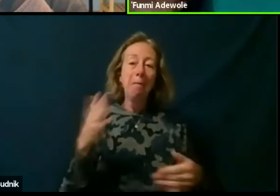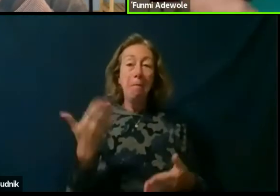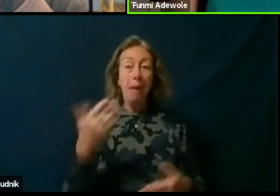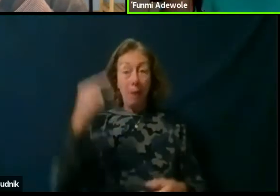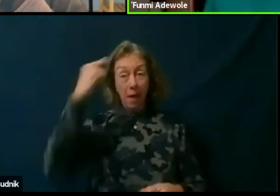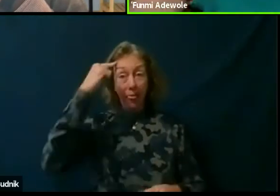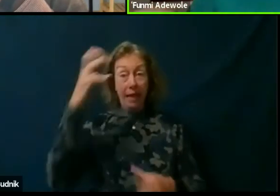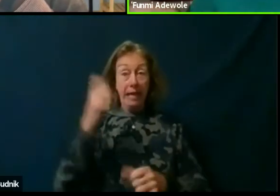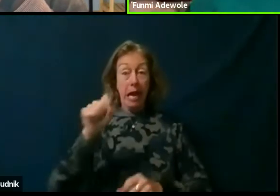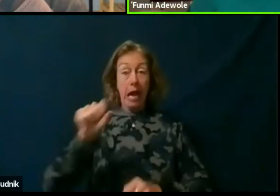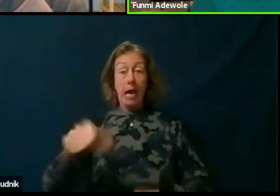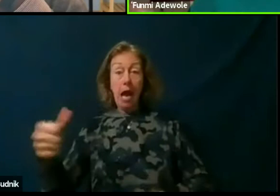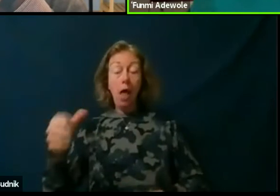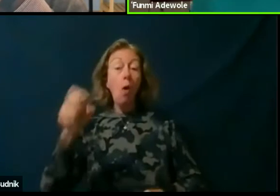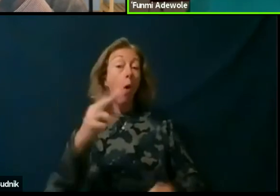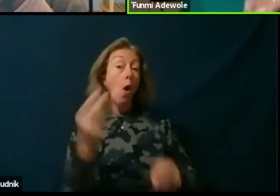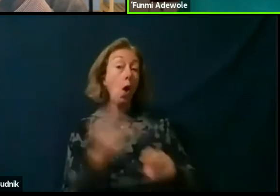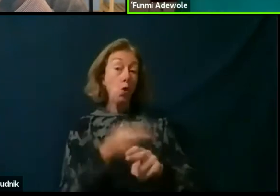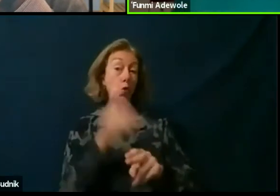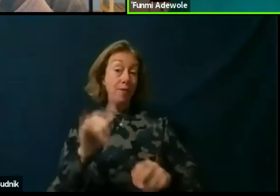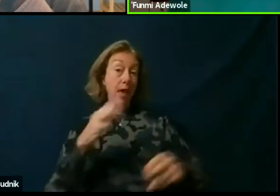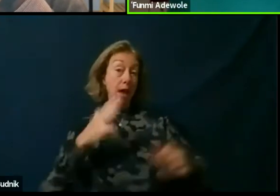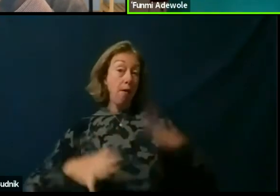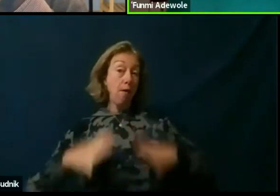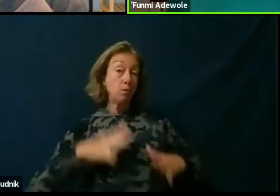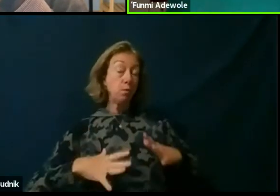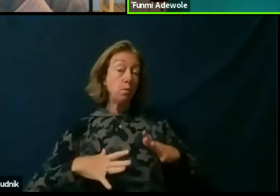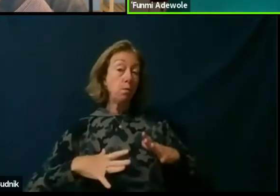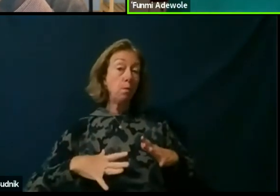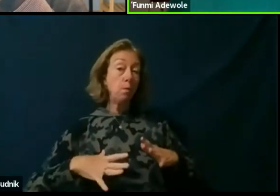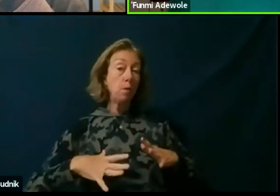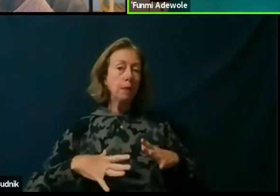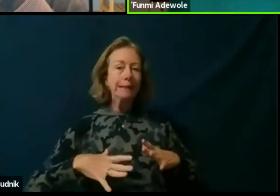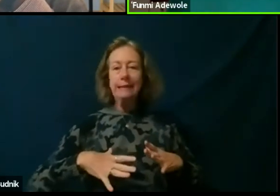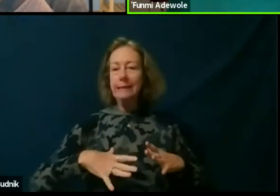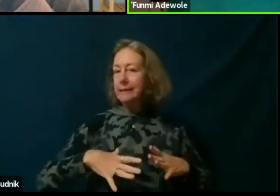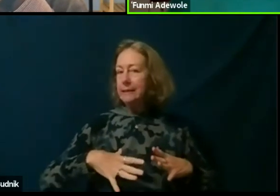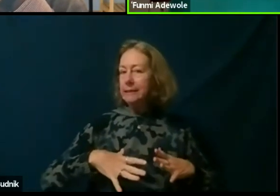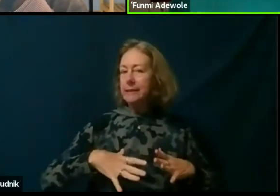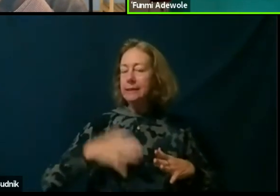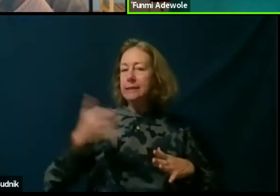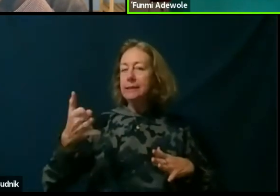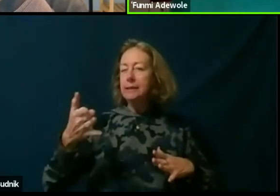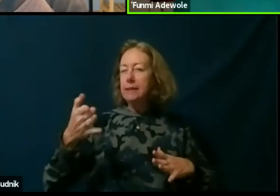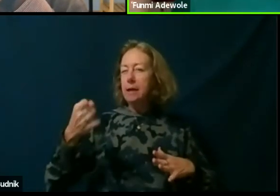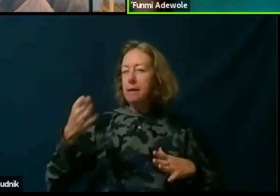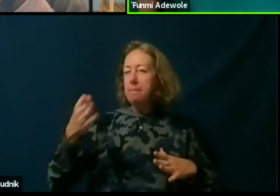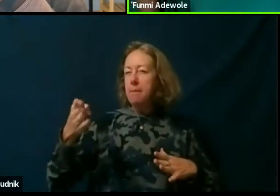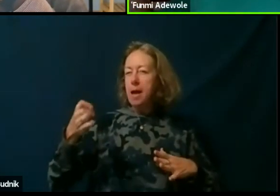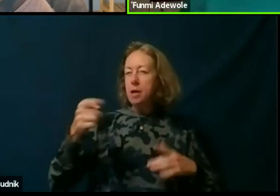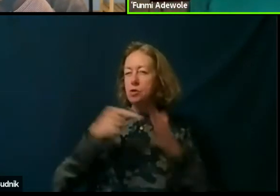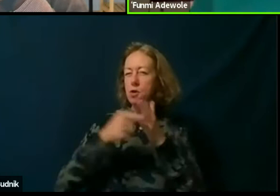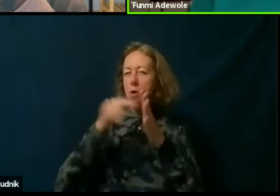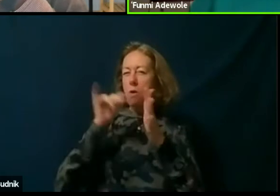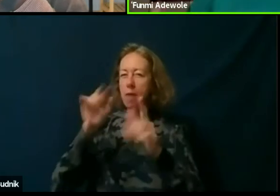or if you use this costume, you might be giving this particular perspective. oh, we never thought of the costume,